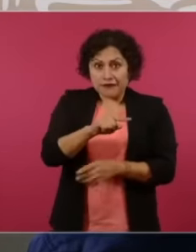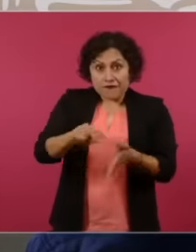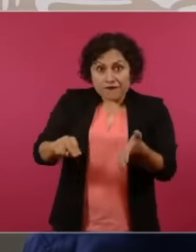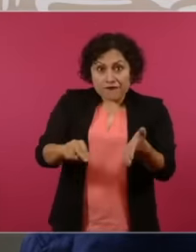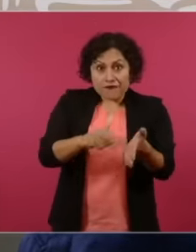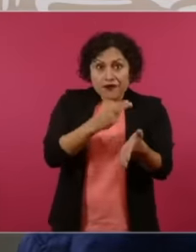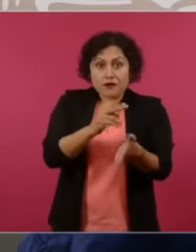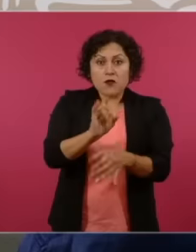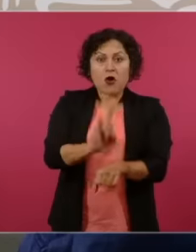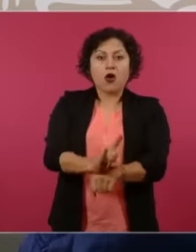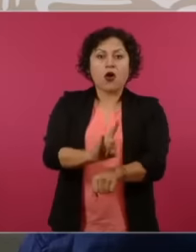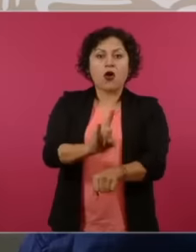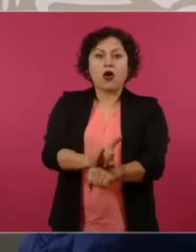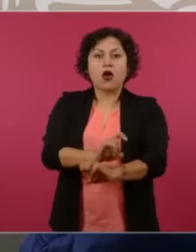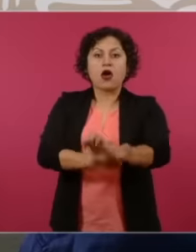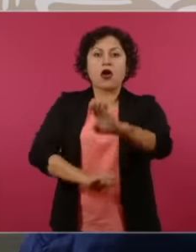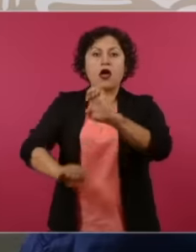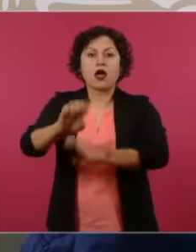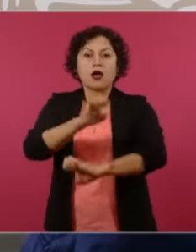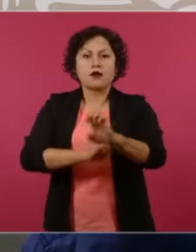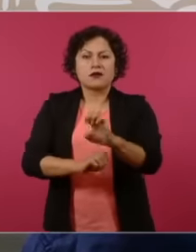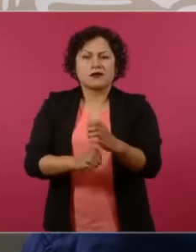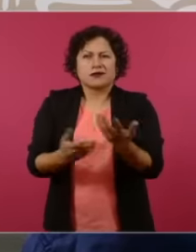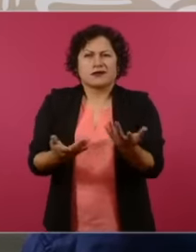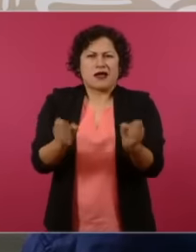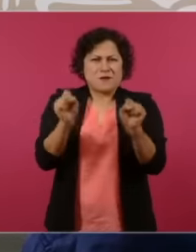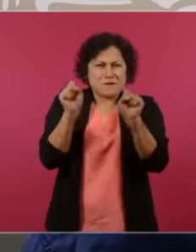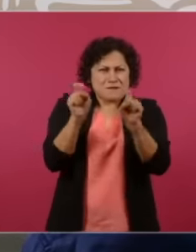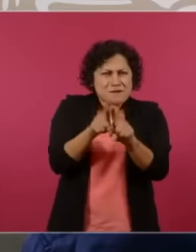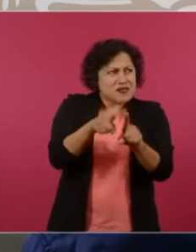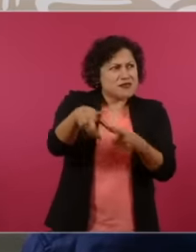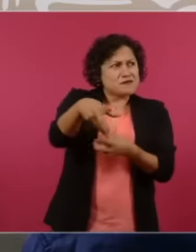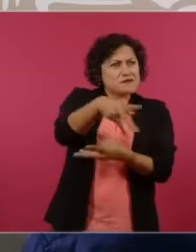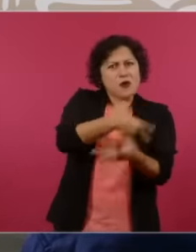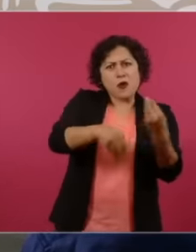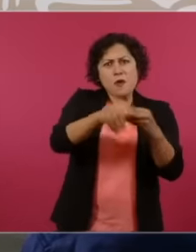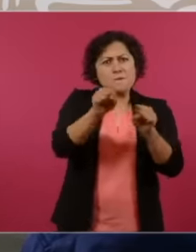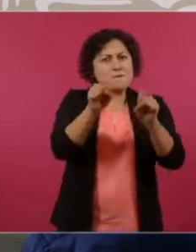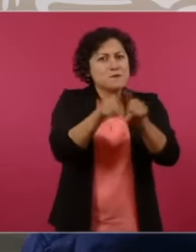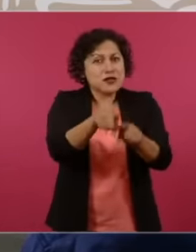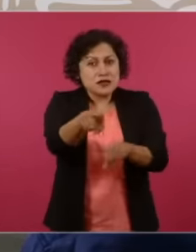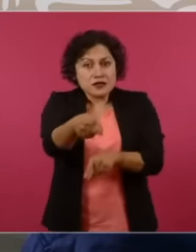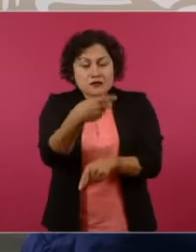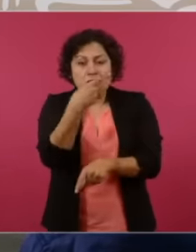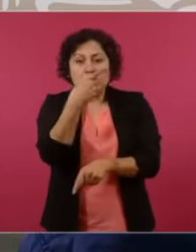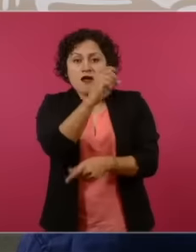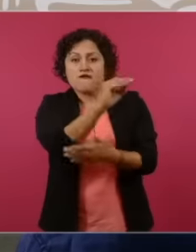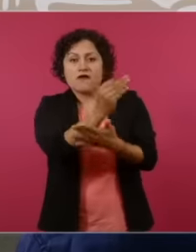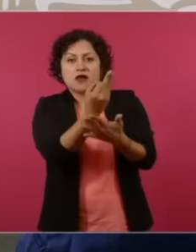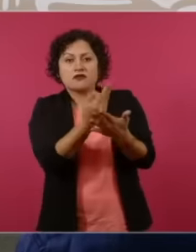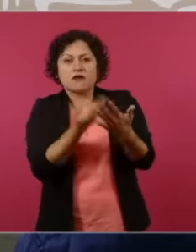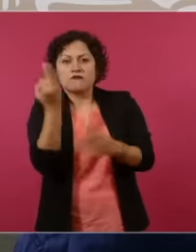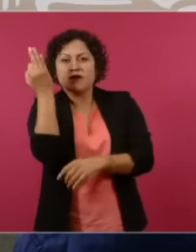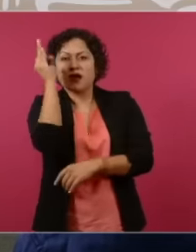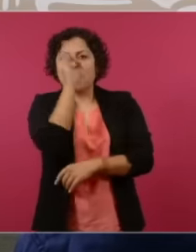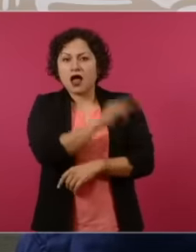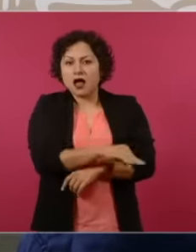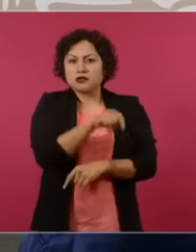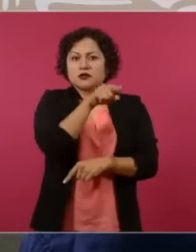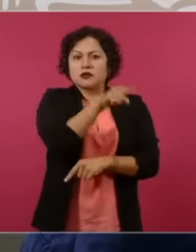competition, they are the same ones from the same company. They are billing companies, they are companies that enter every six-year term.